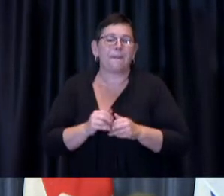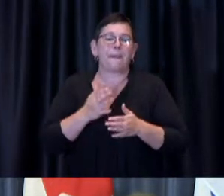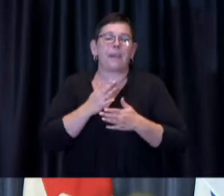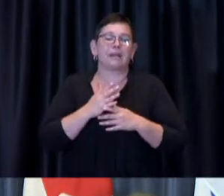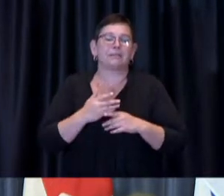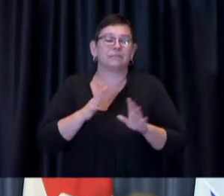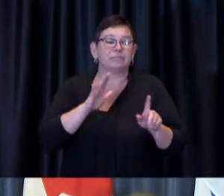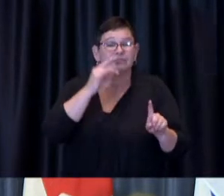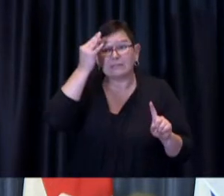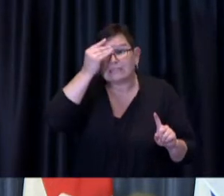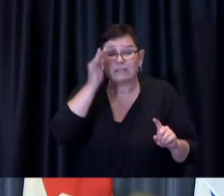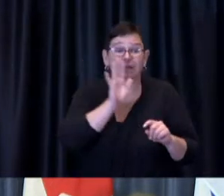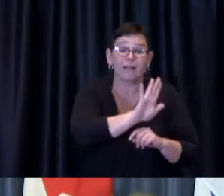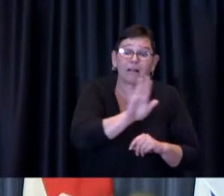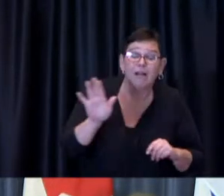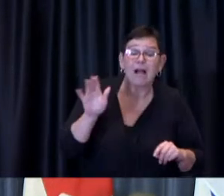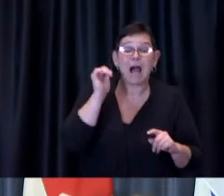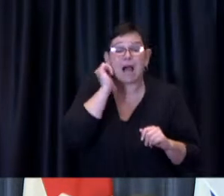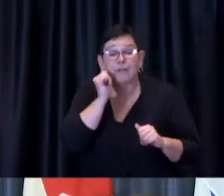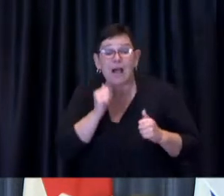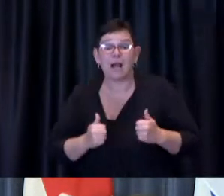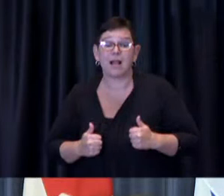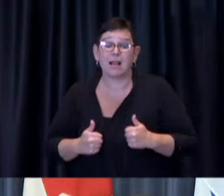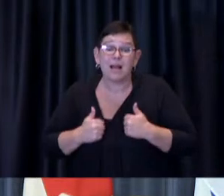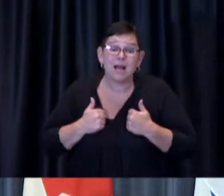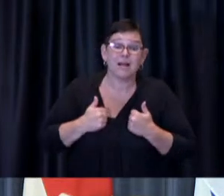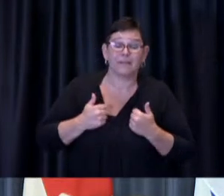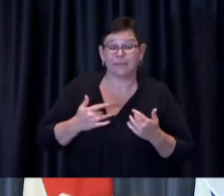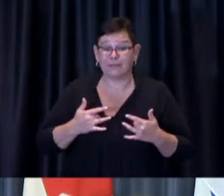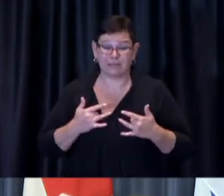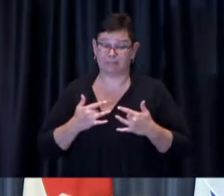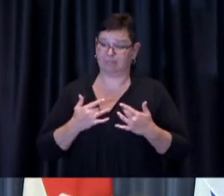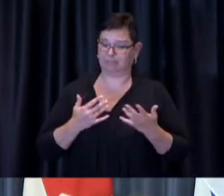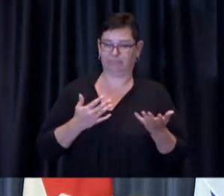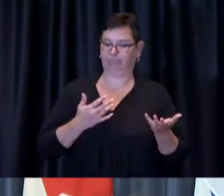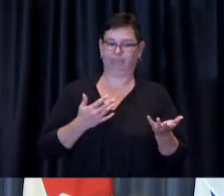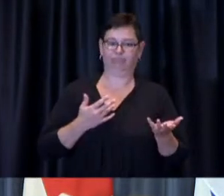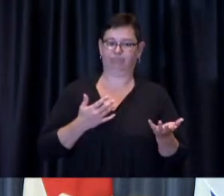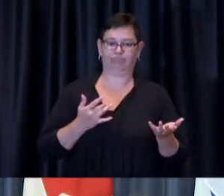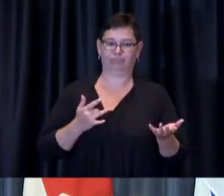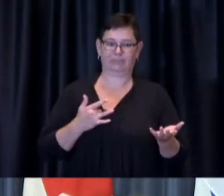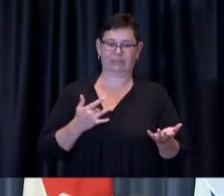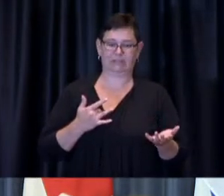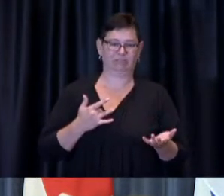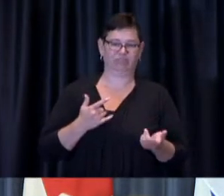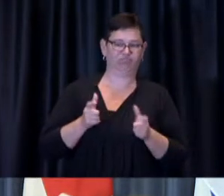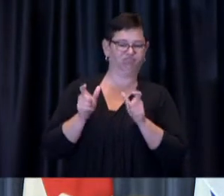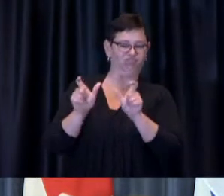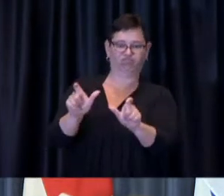um that frankly just make it difficult to put vaccination at the top of their to-do list